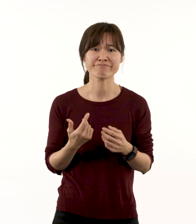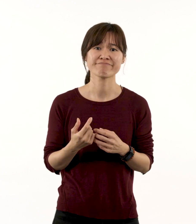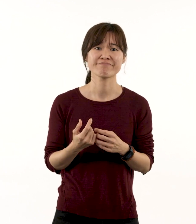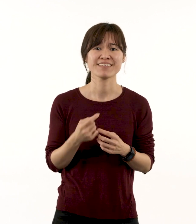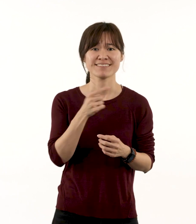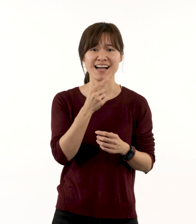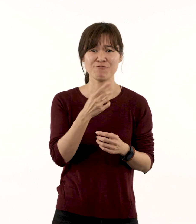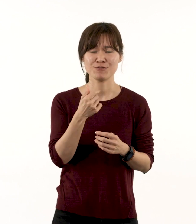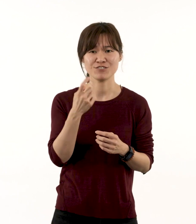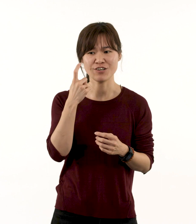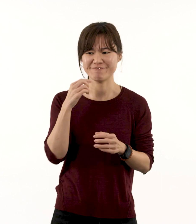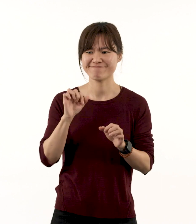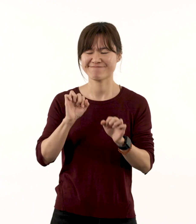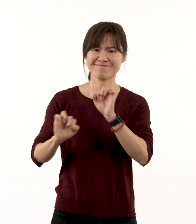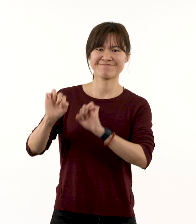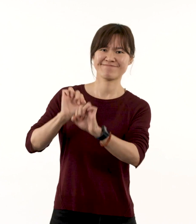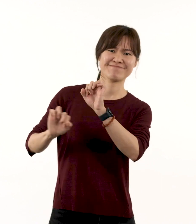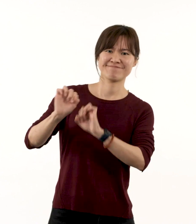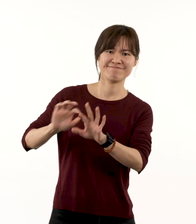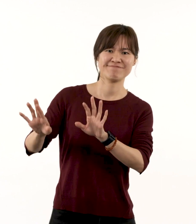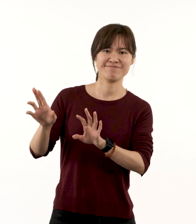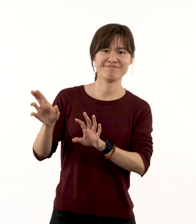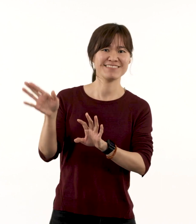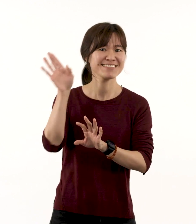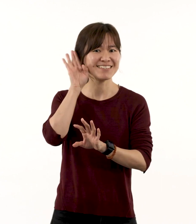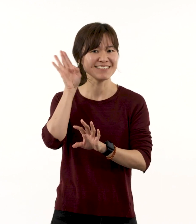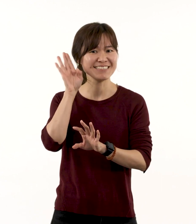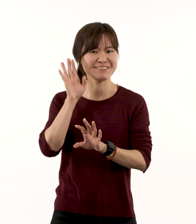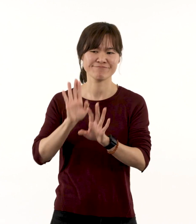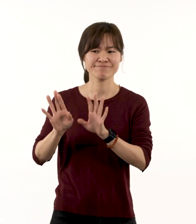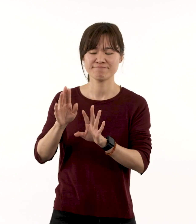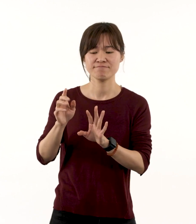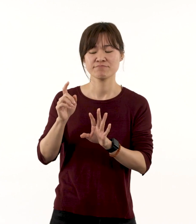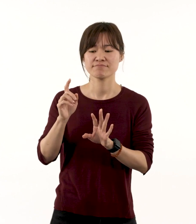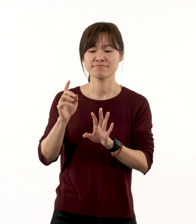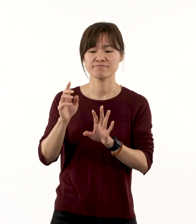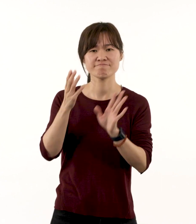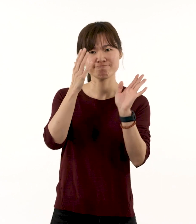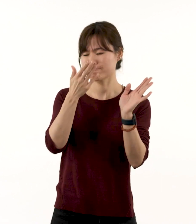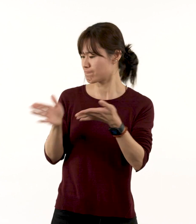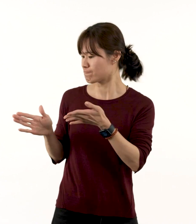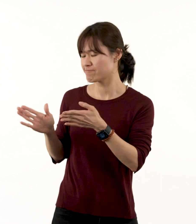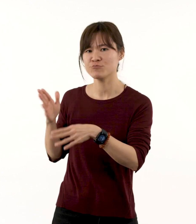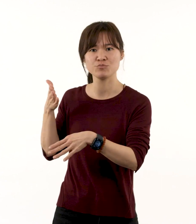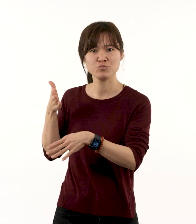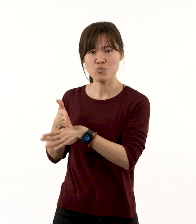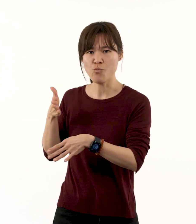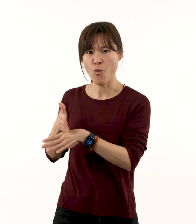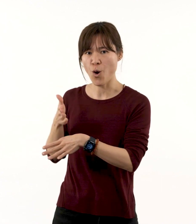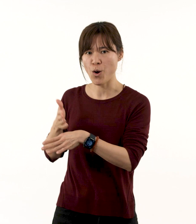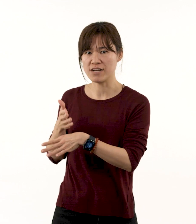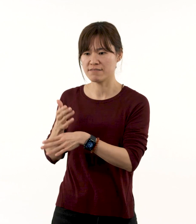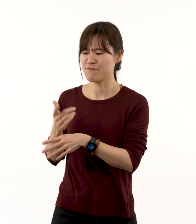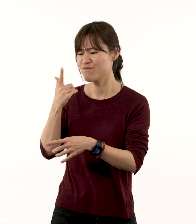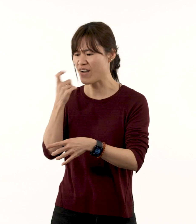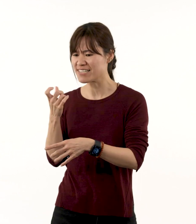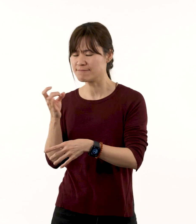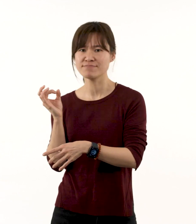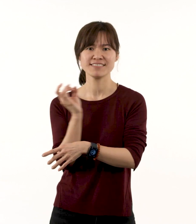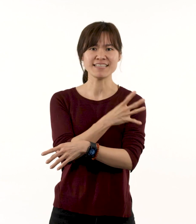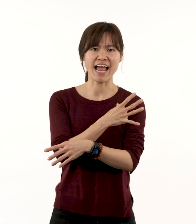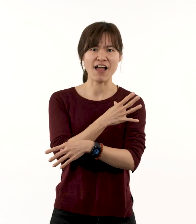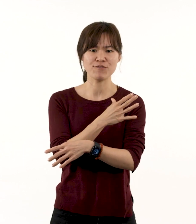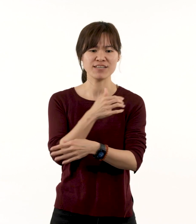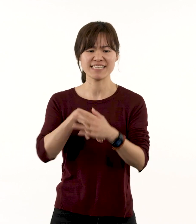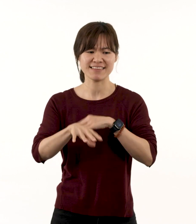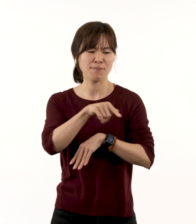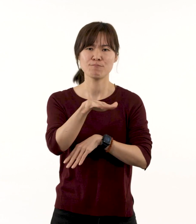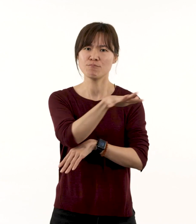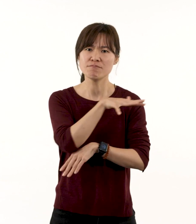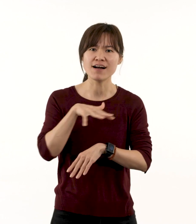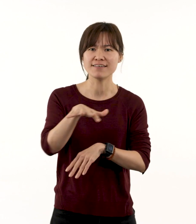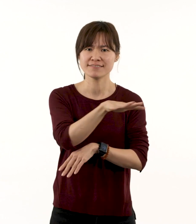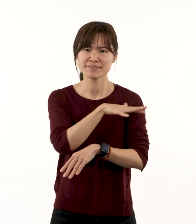I have been reluctant to listen, distracted by the task of finding myself in this place.